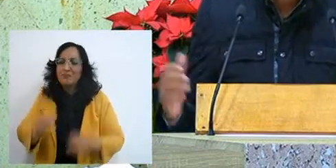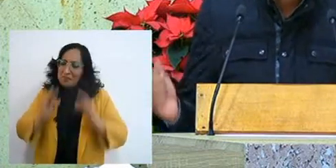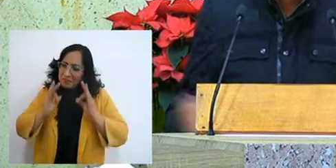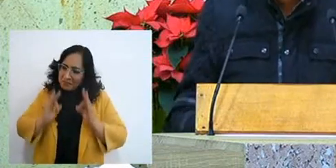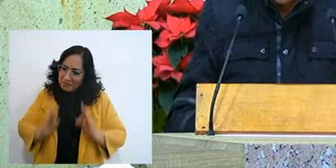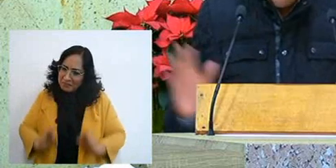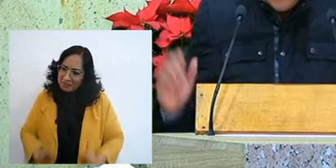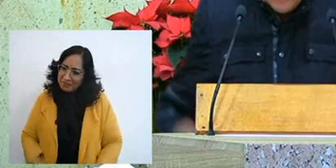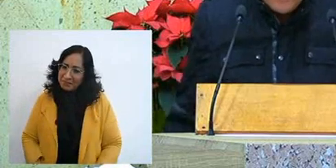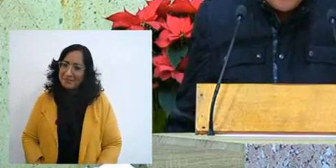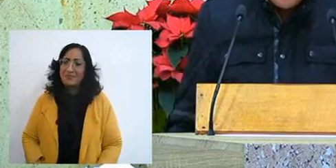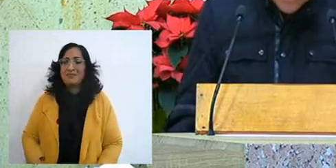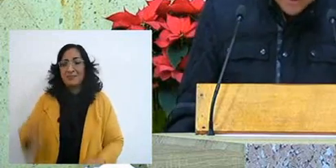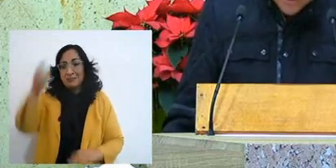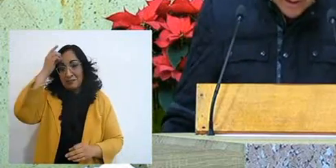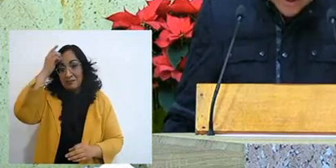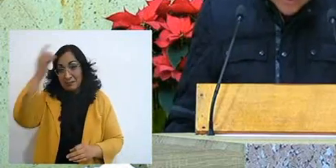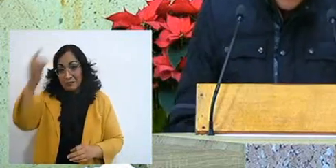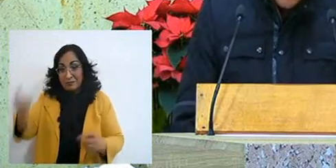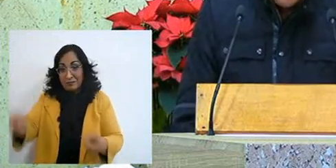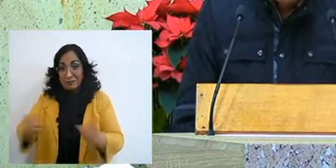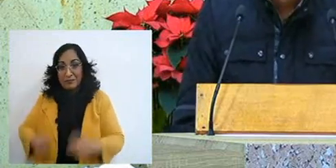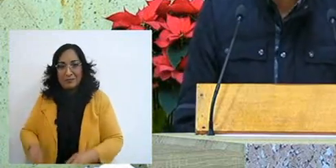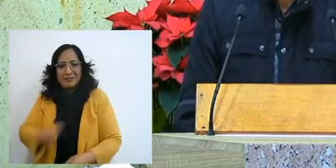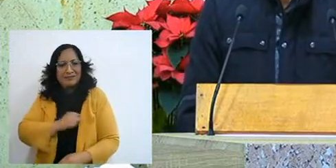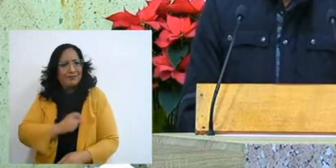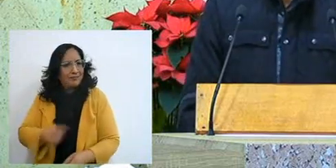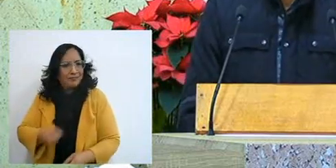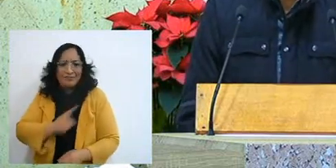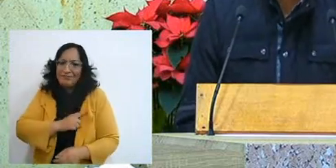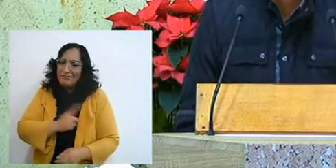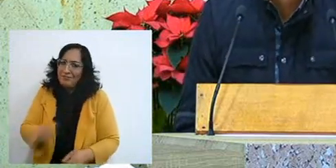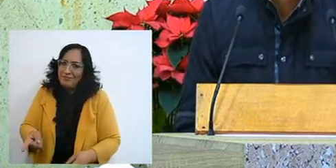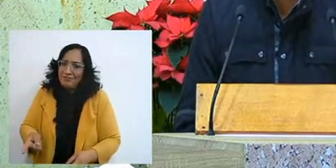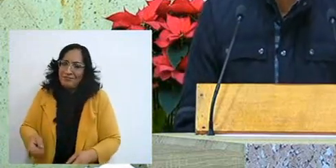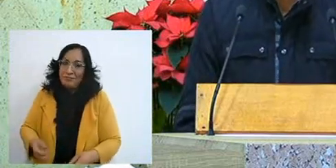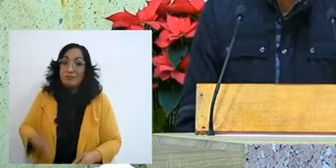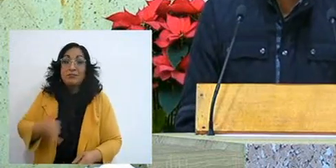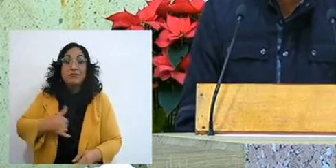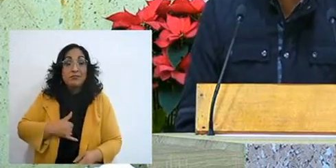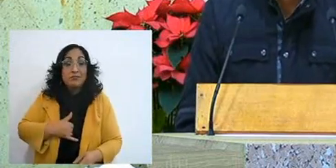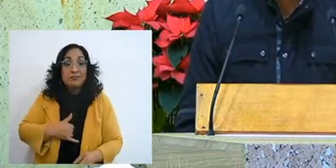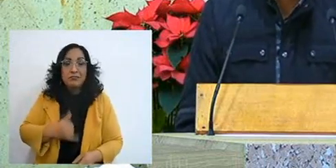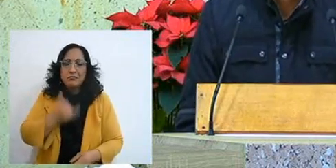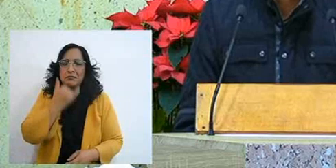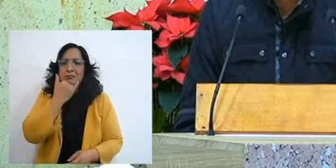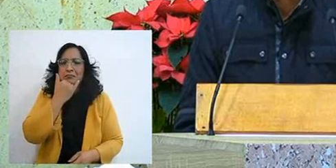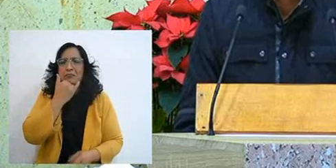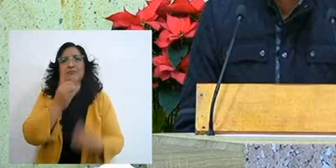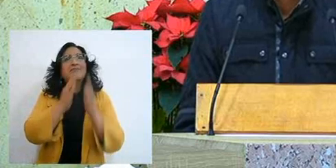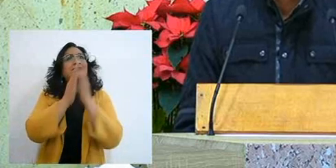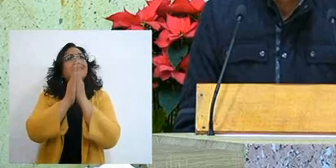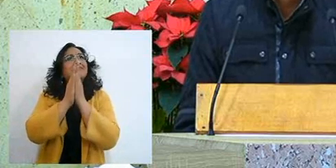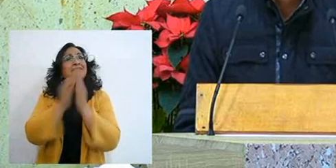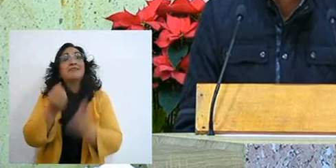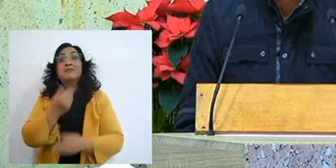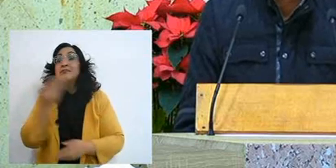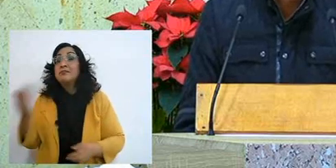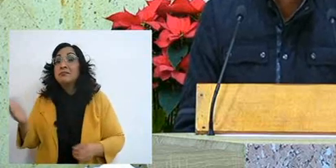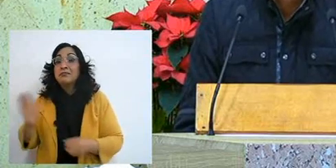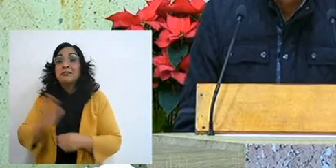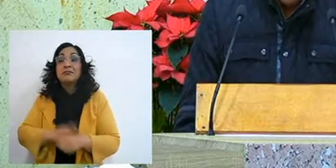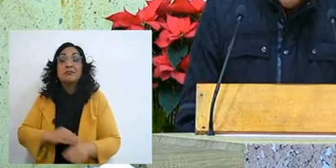Oh no man, I asked God for forgiveness, I already asked God for forgiveness for my disbelief, for my harshness,